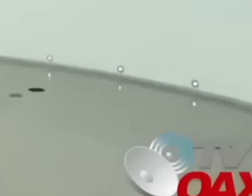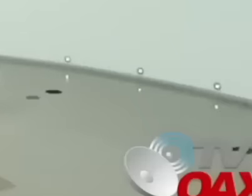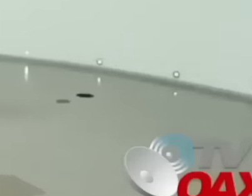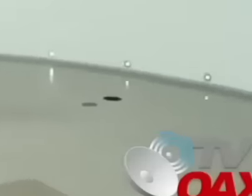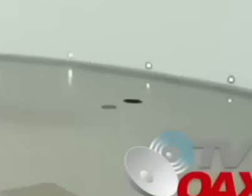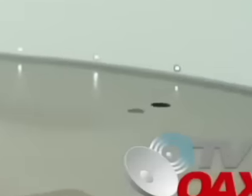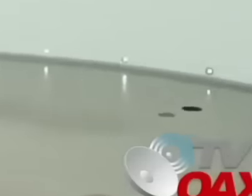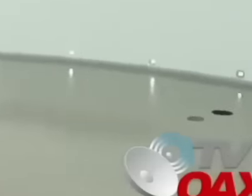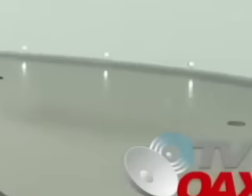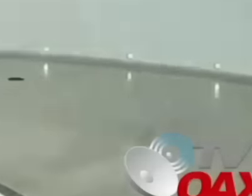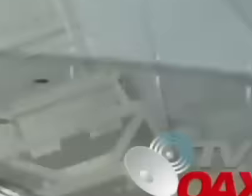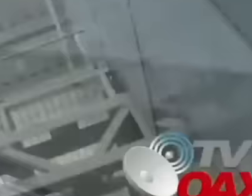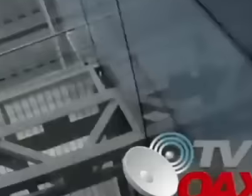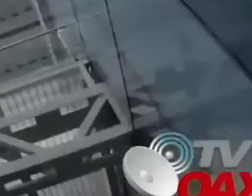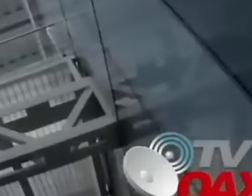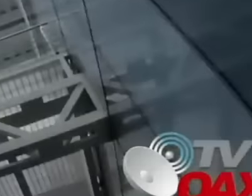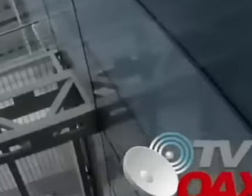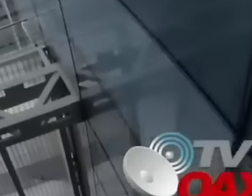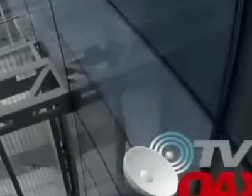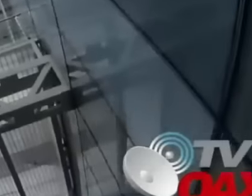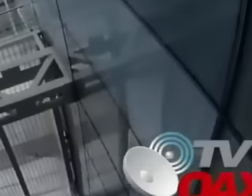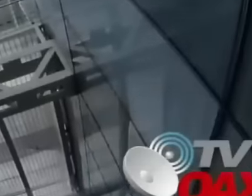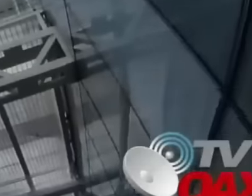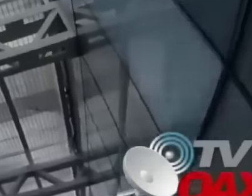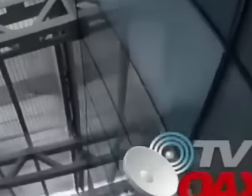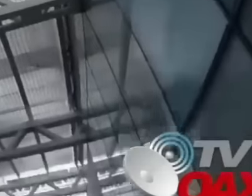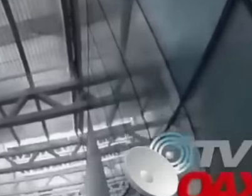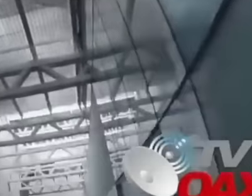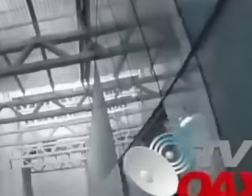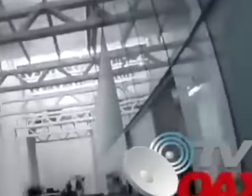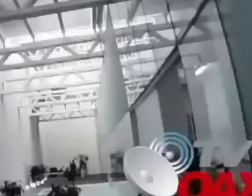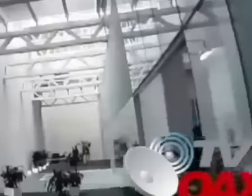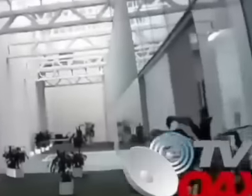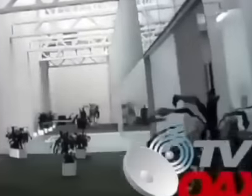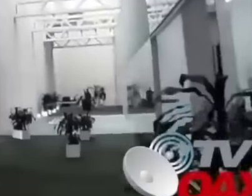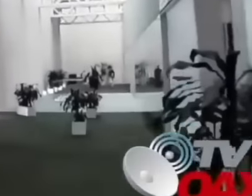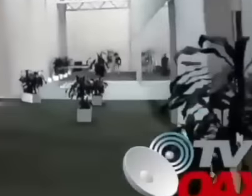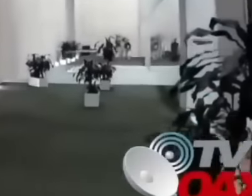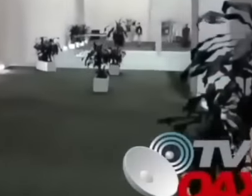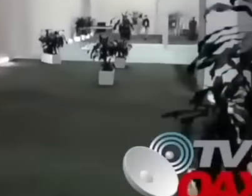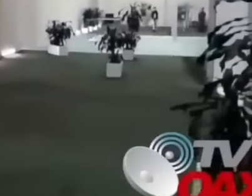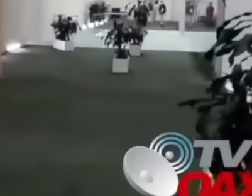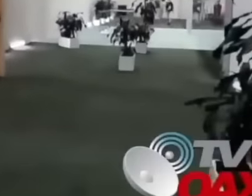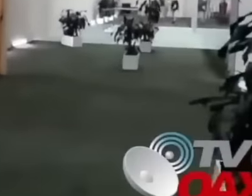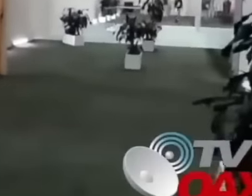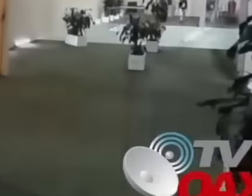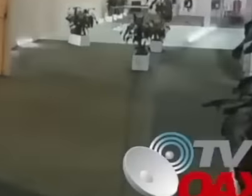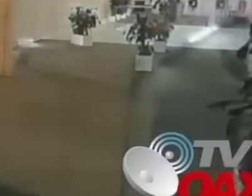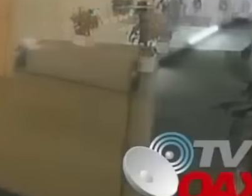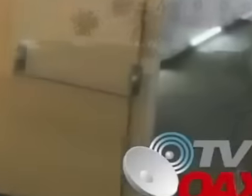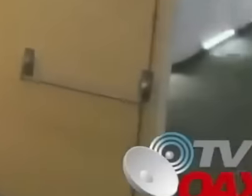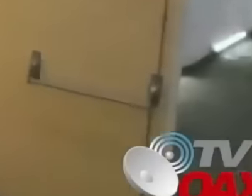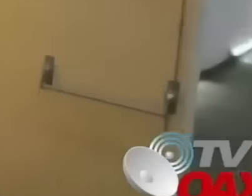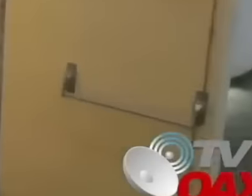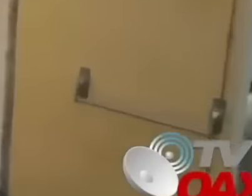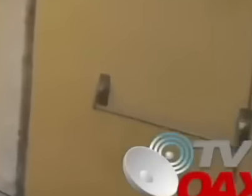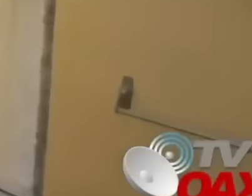Four security modules were built, operations, national alerts. and strategic installation